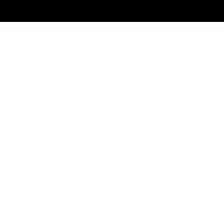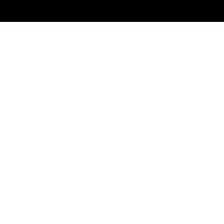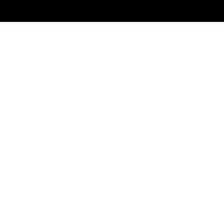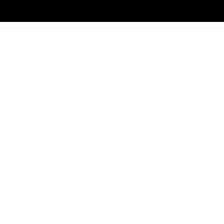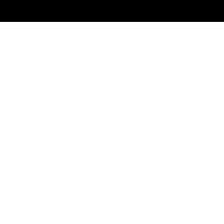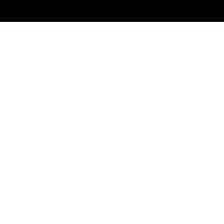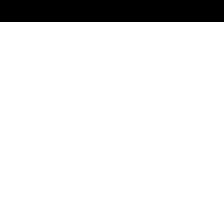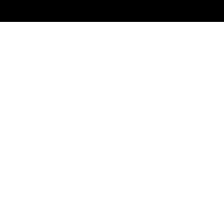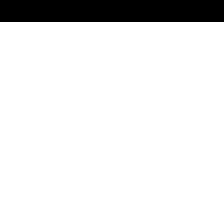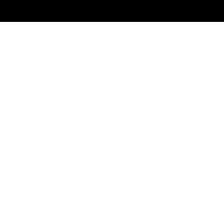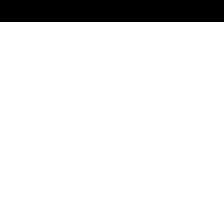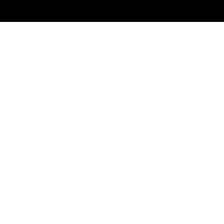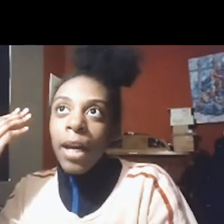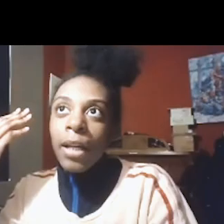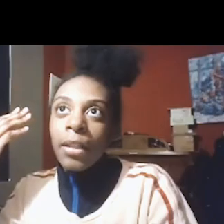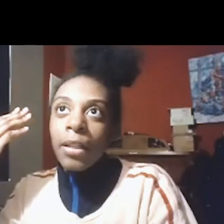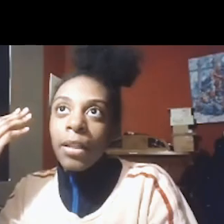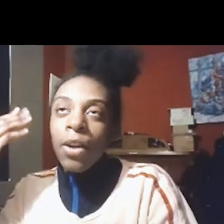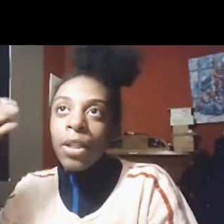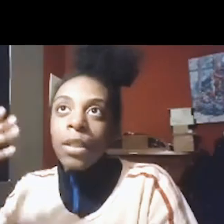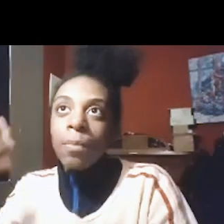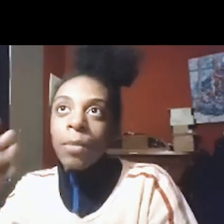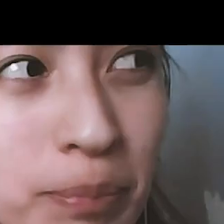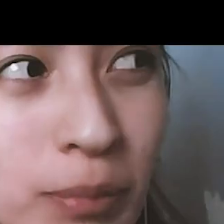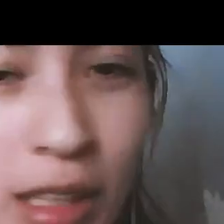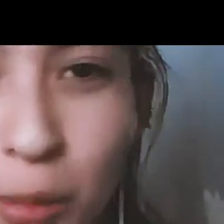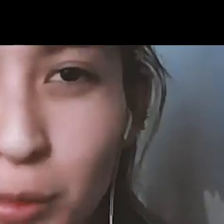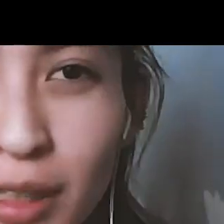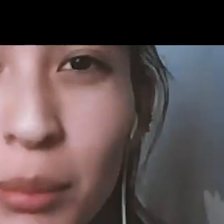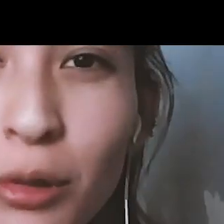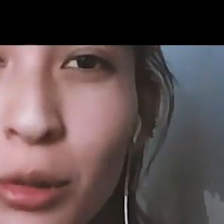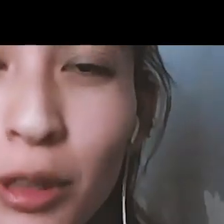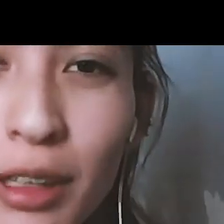for the production of new forms of staging art. The artists were supported by two tutors.